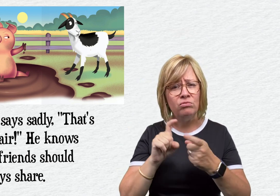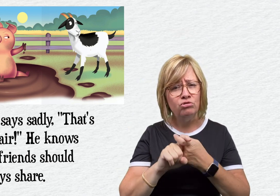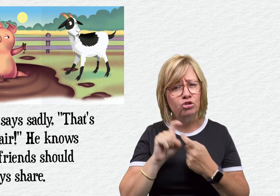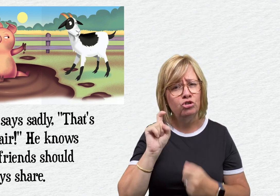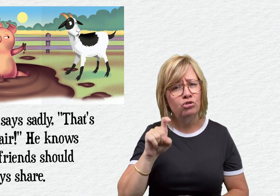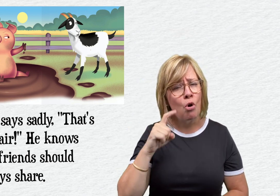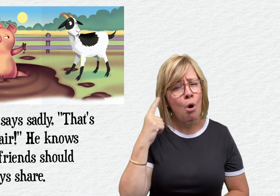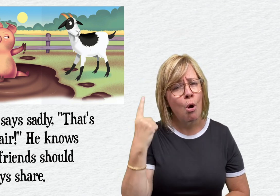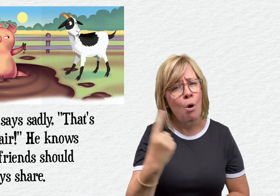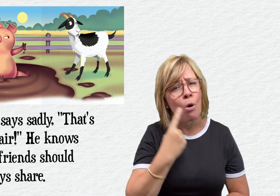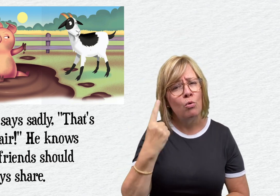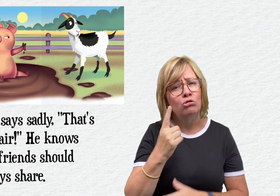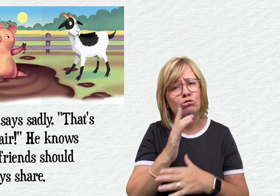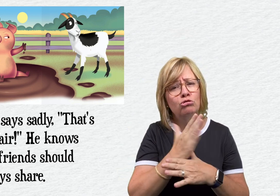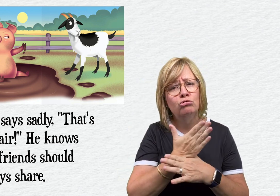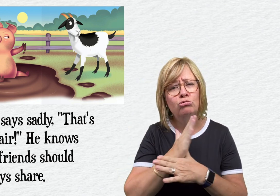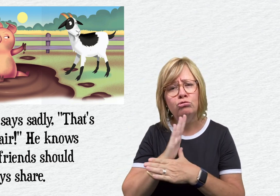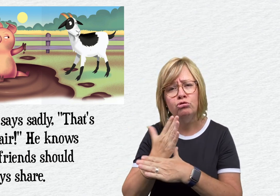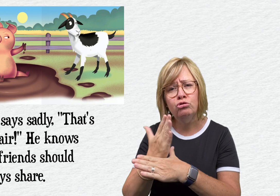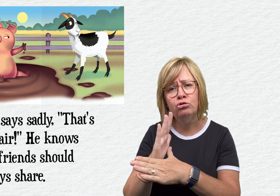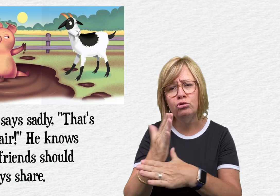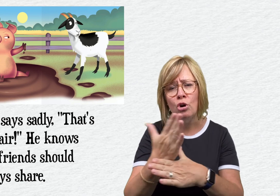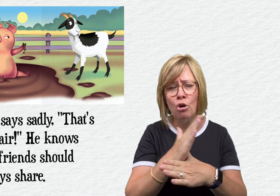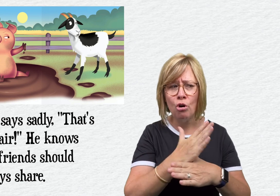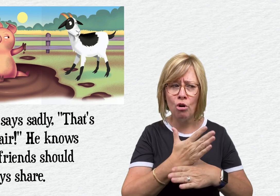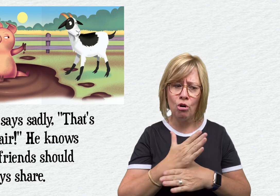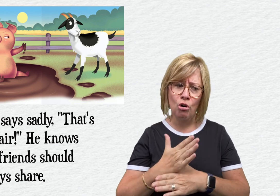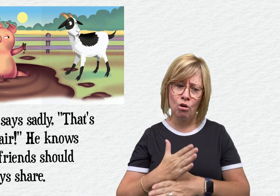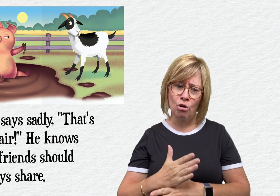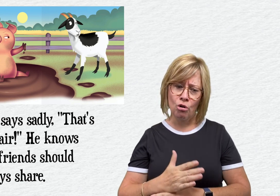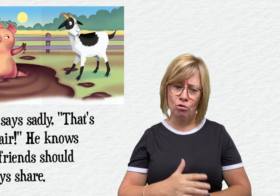should always share.